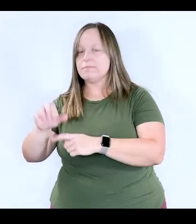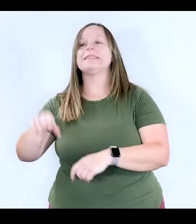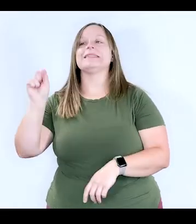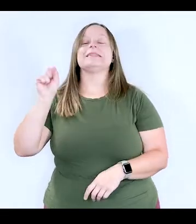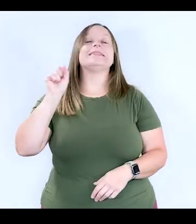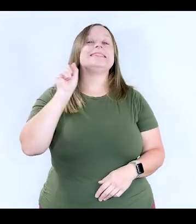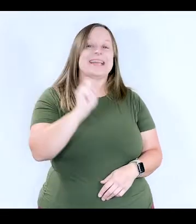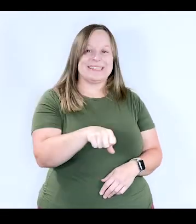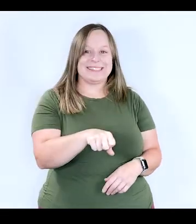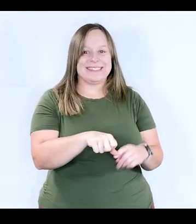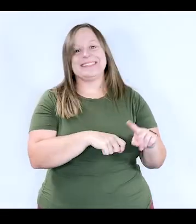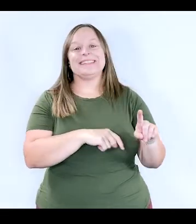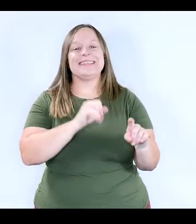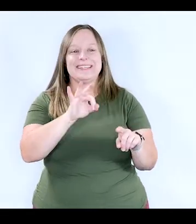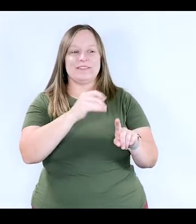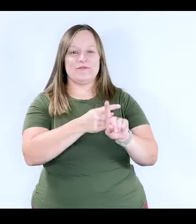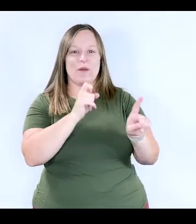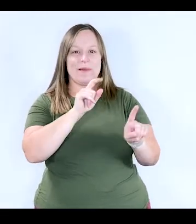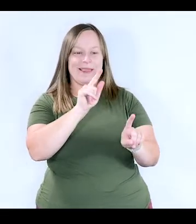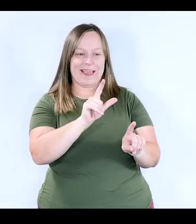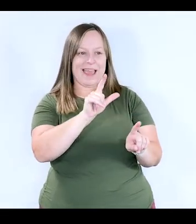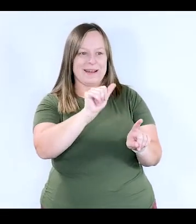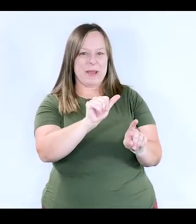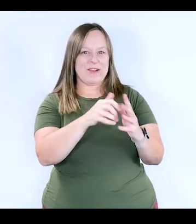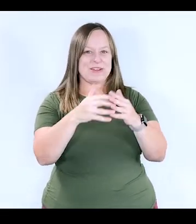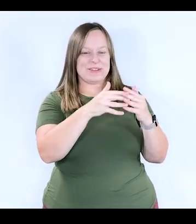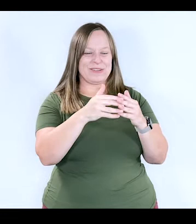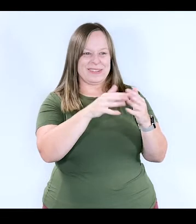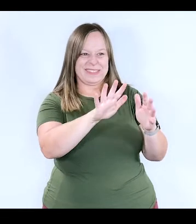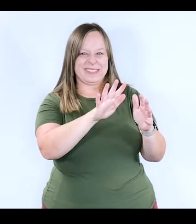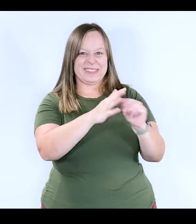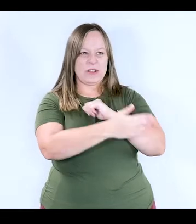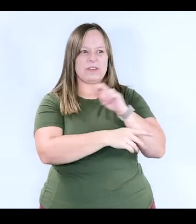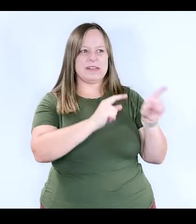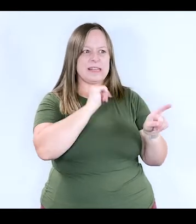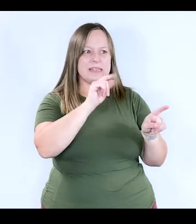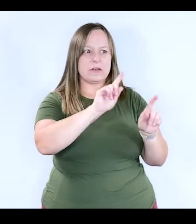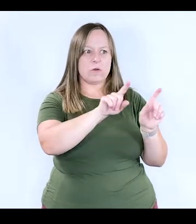So just because you're from a Latin American country, doesn't mean that you're also Hispanic,